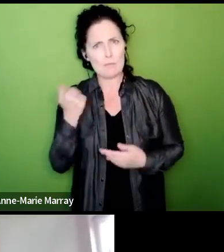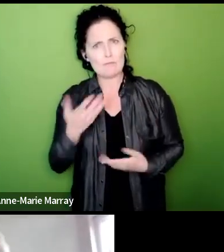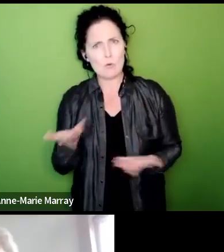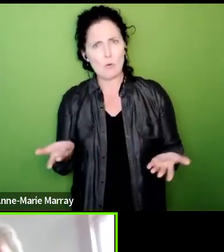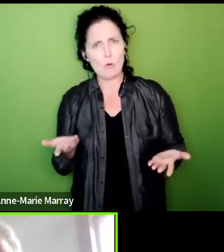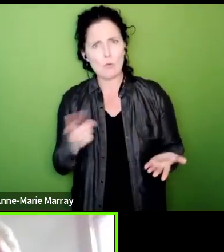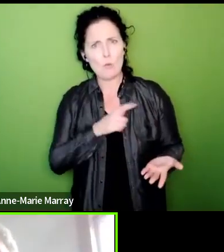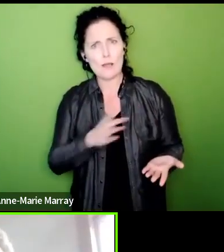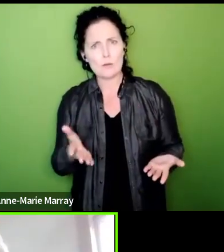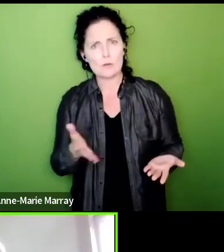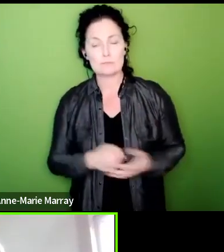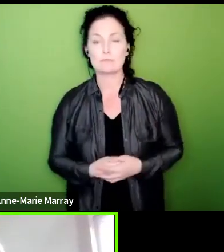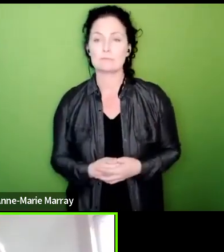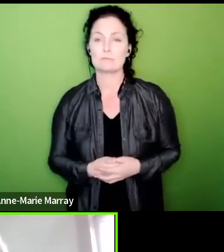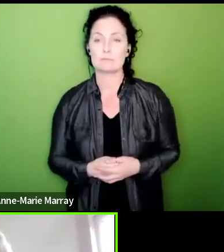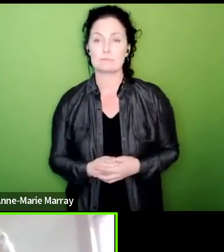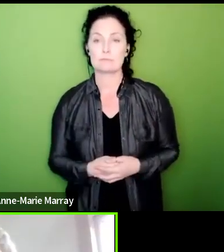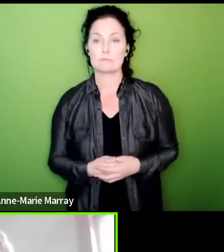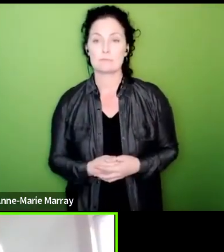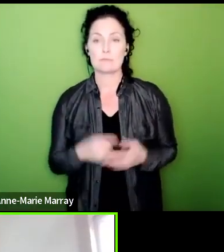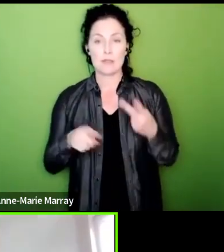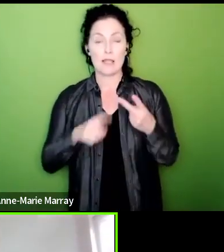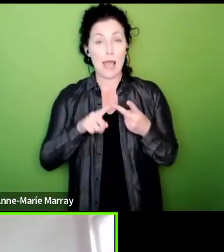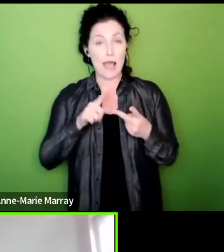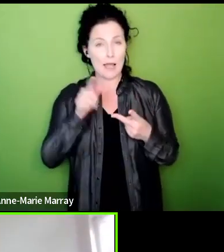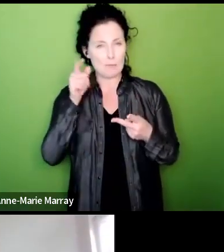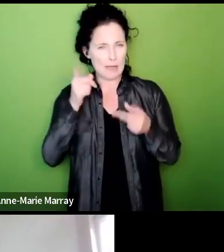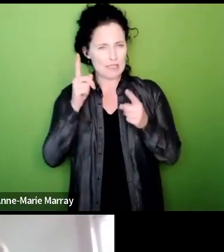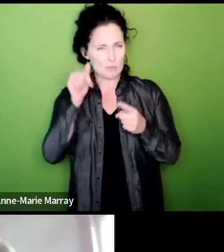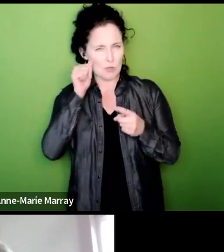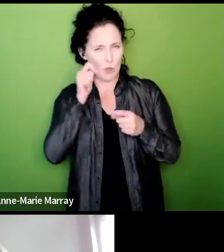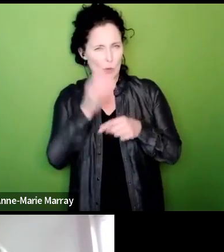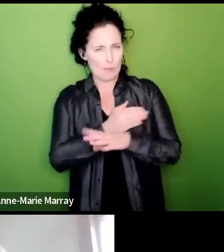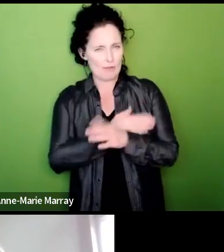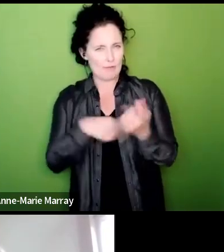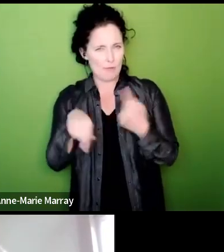right okay and and also about the management knowing first yeah so yes so typically the